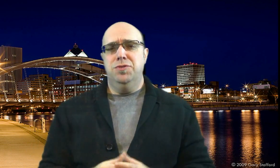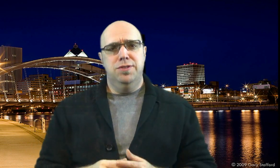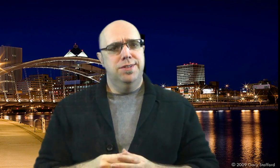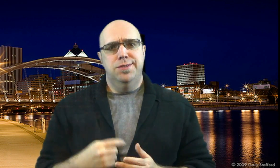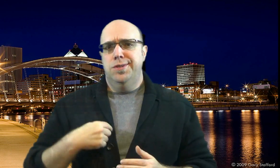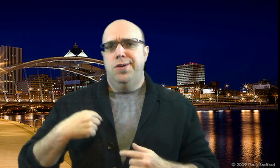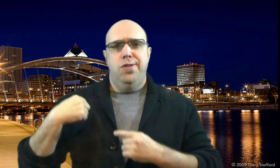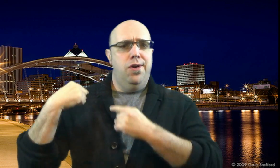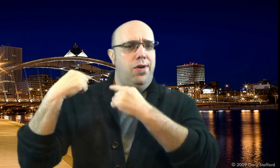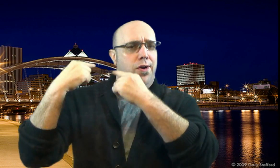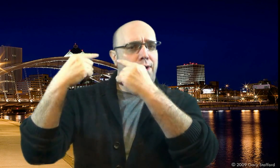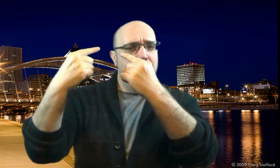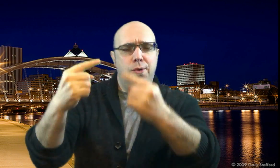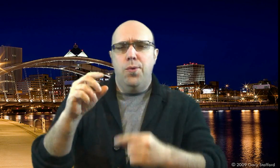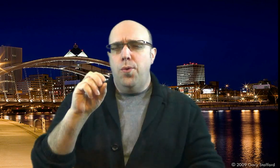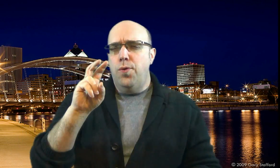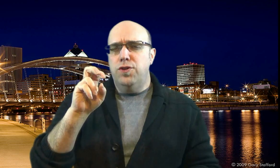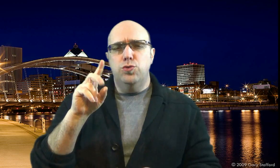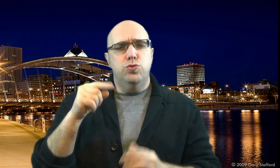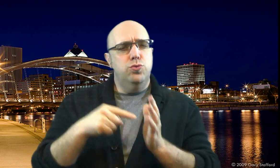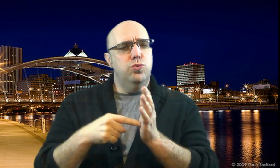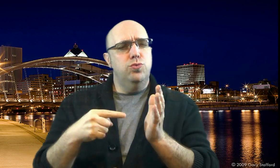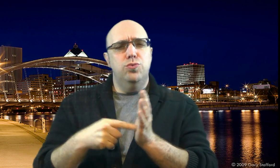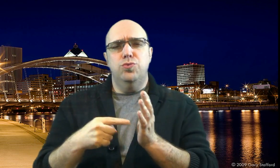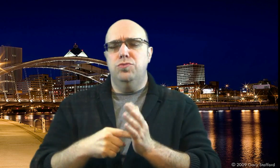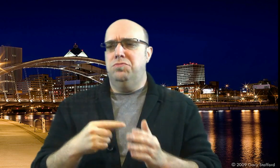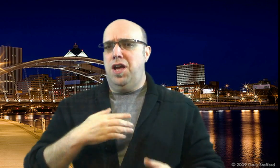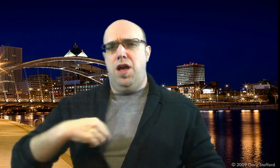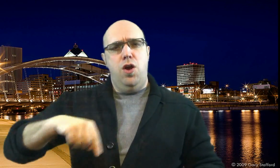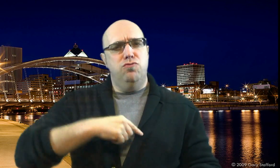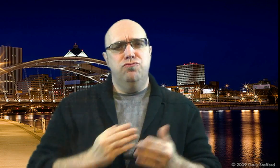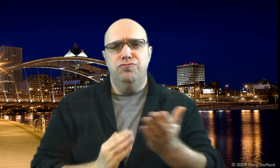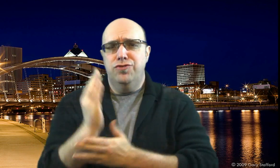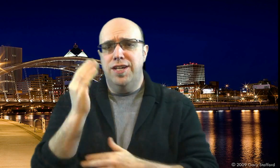It has been a long overdue to our Deaf people of our rights.